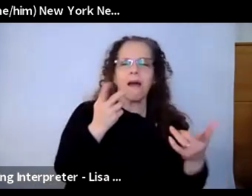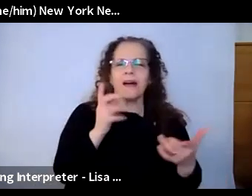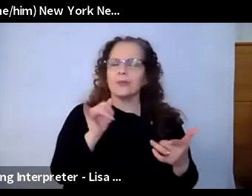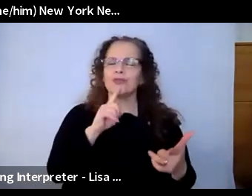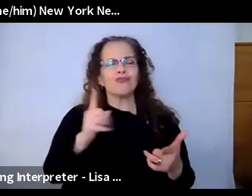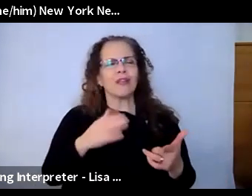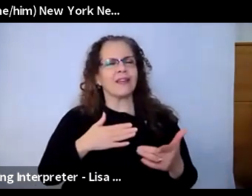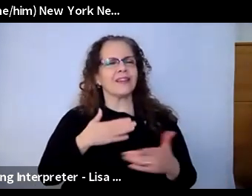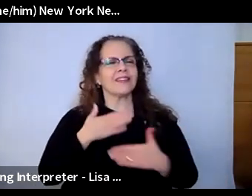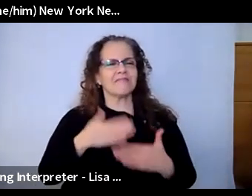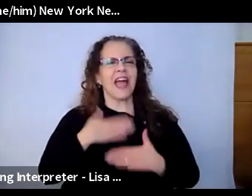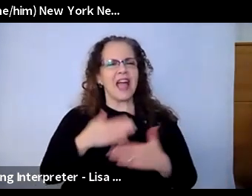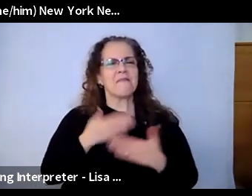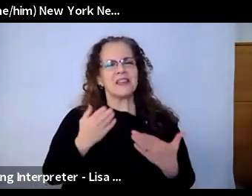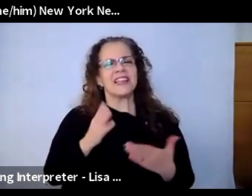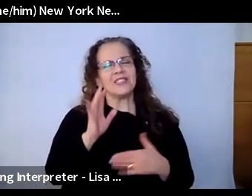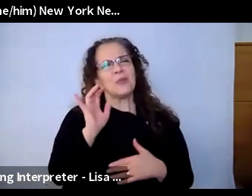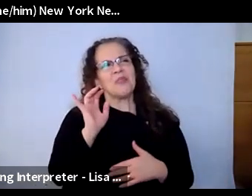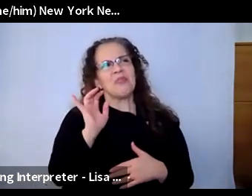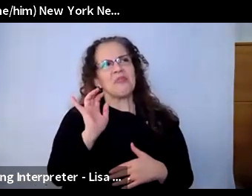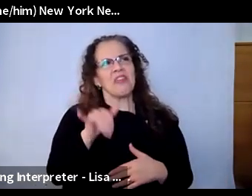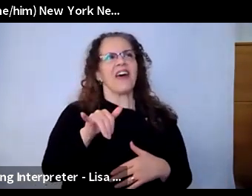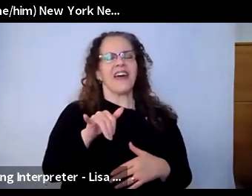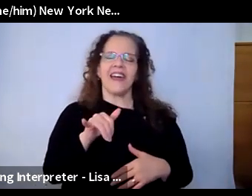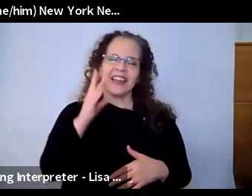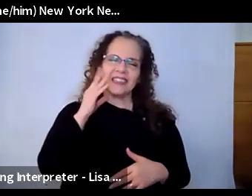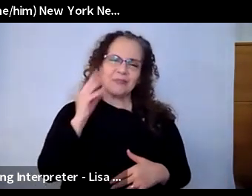So just knowing that, you know, we're still finding joy and